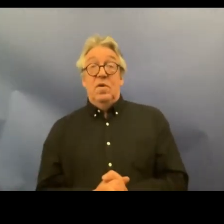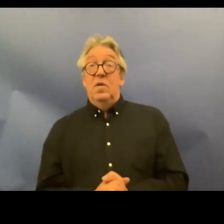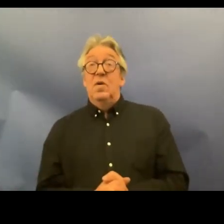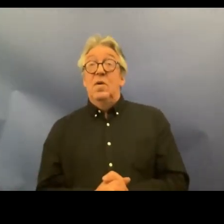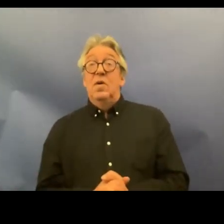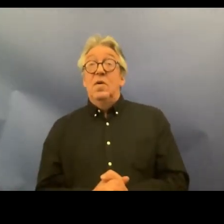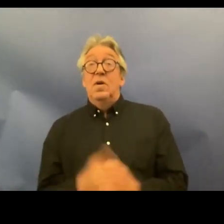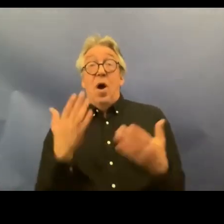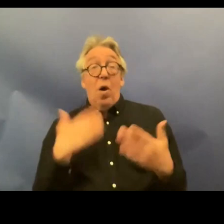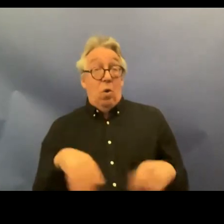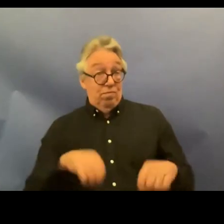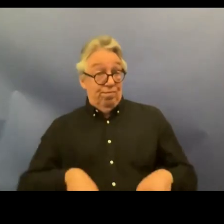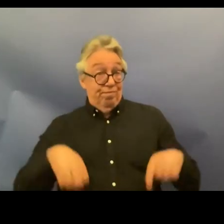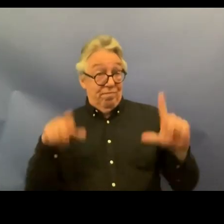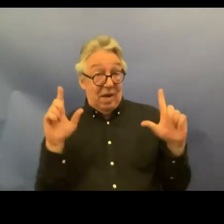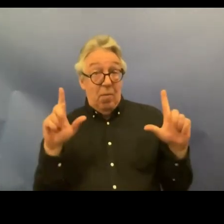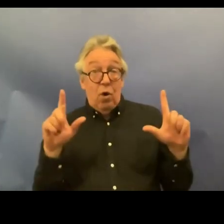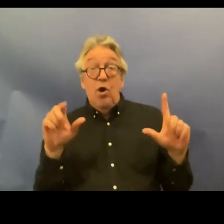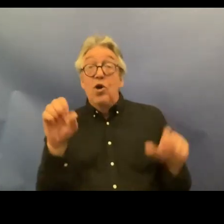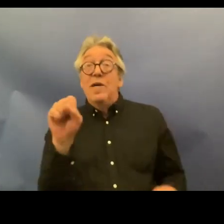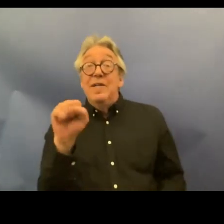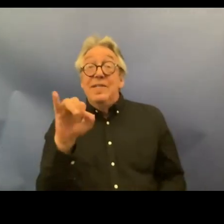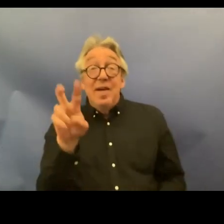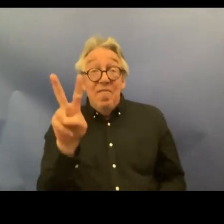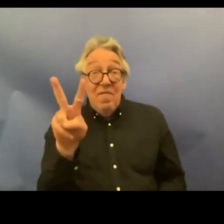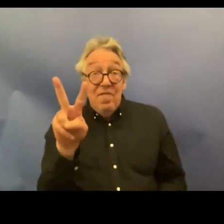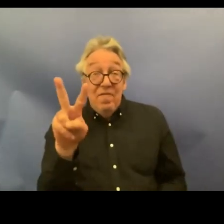on camera if you're there Sif I think you're there I see in the participants